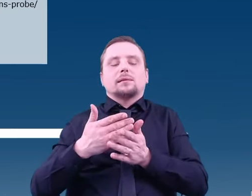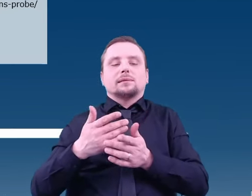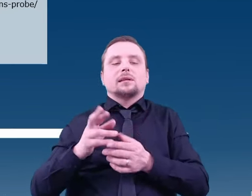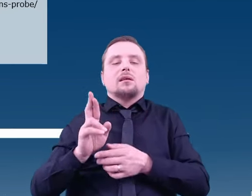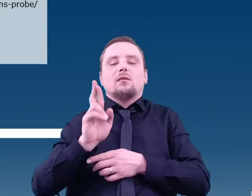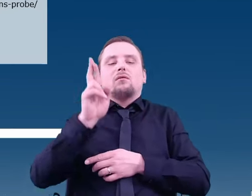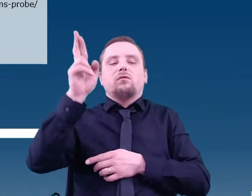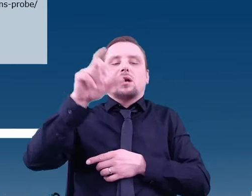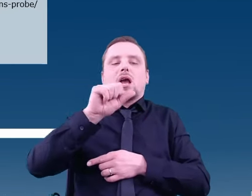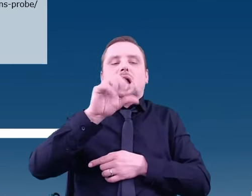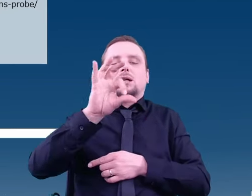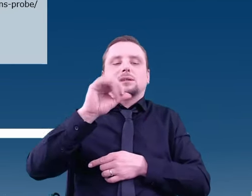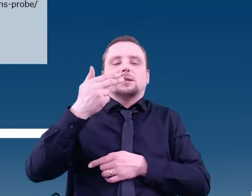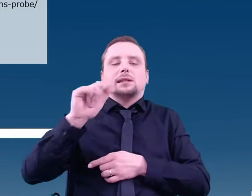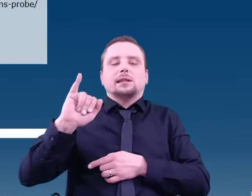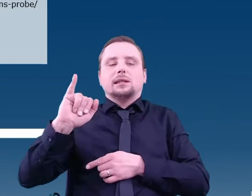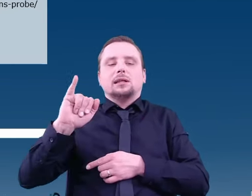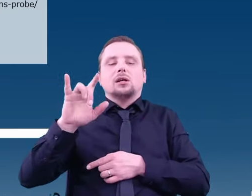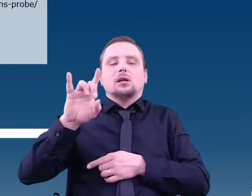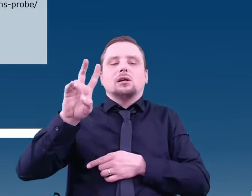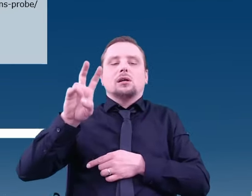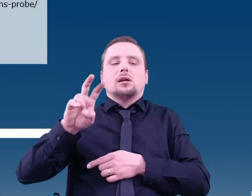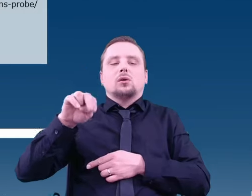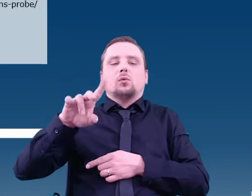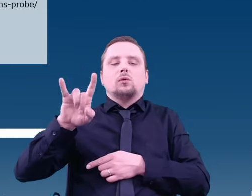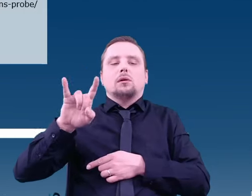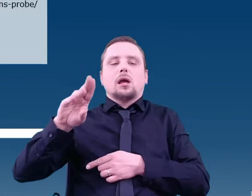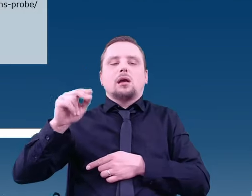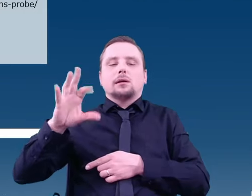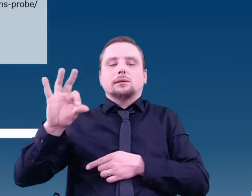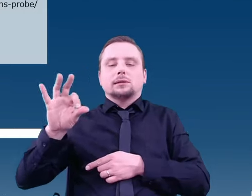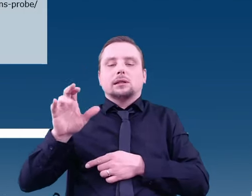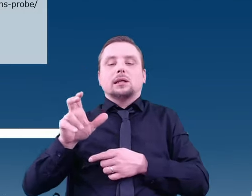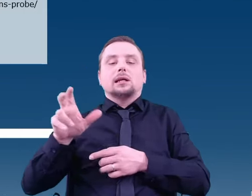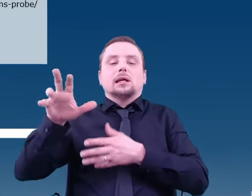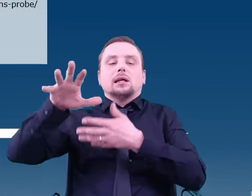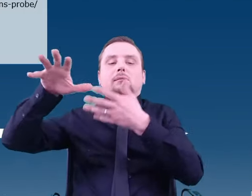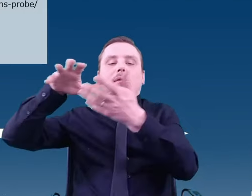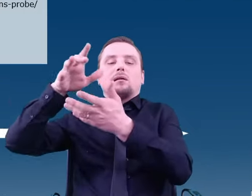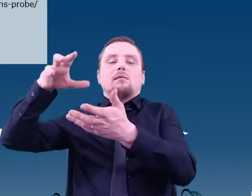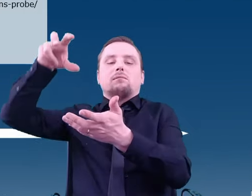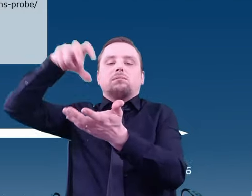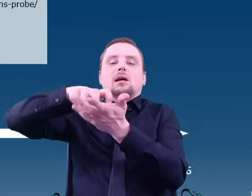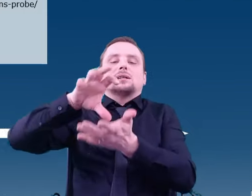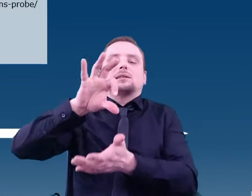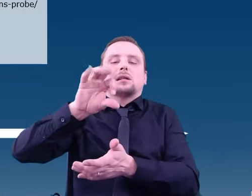An orbiter and a lander sent to study Saturn.